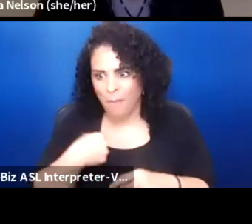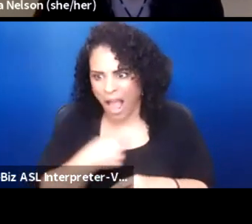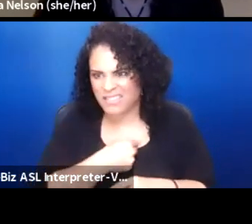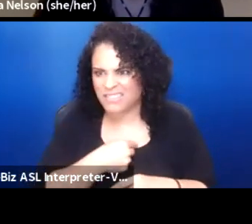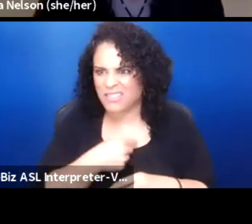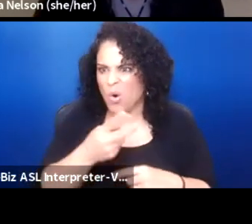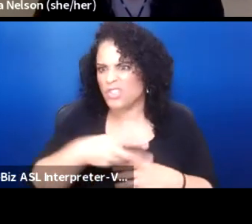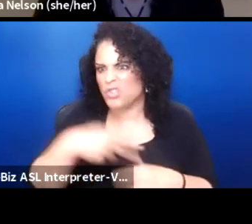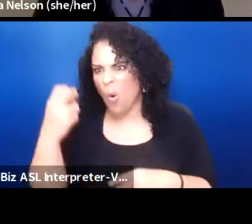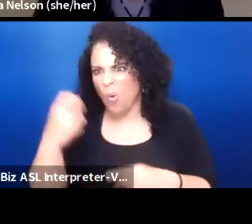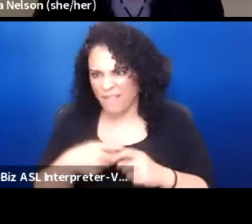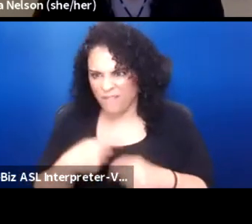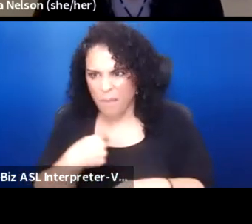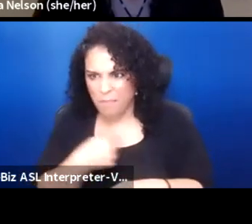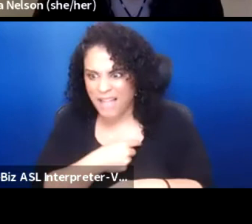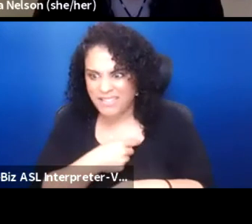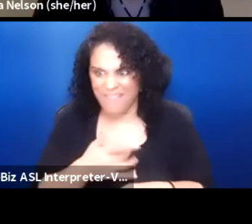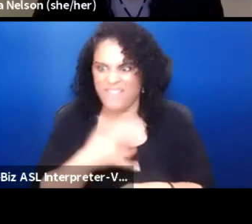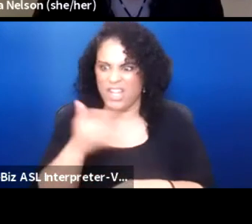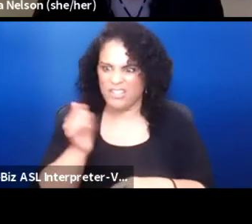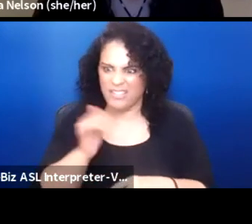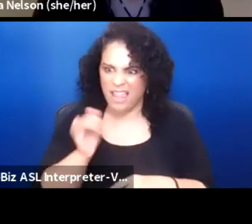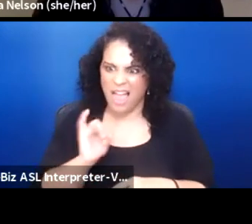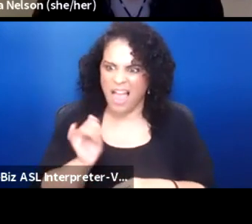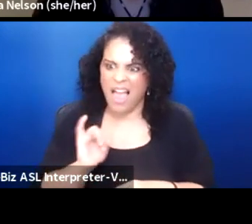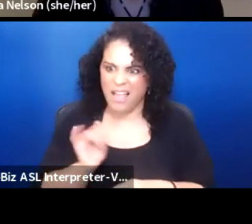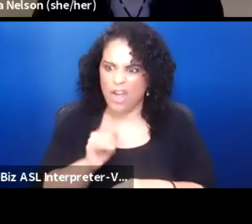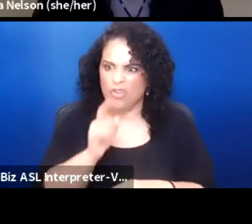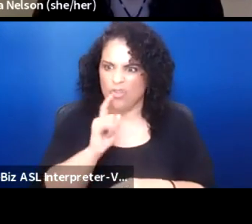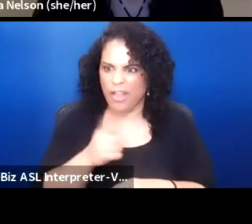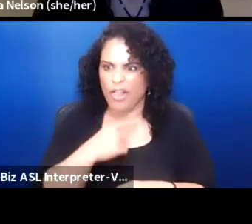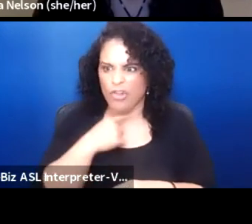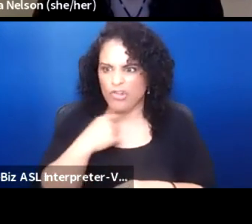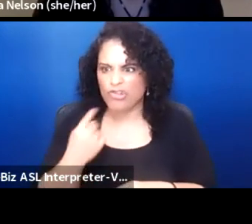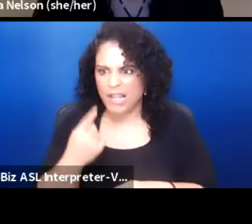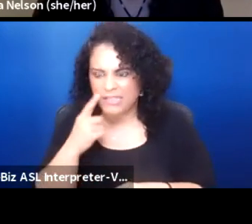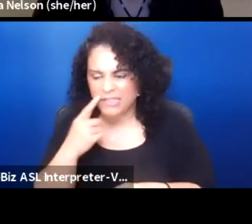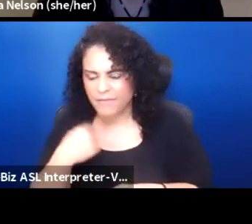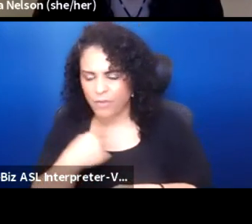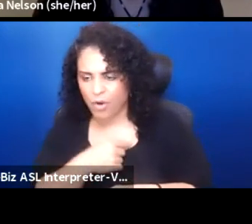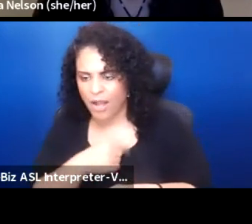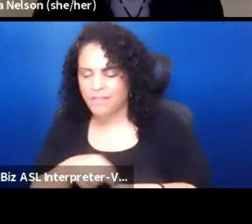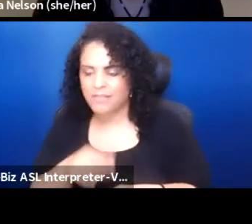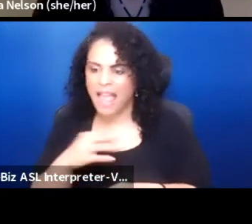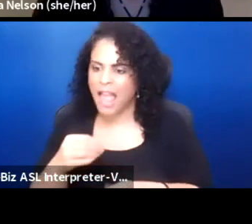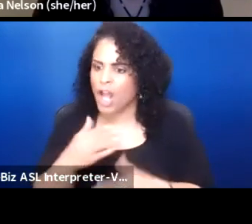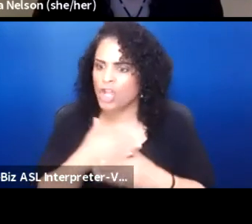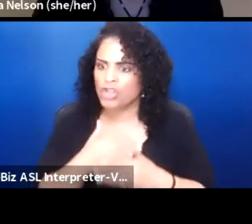So it is. It feels like a real risk. And even just sharing traditional stories,